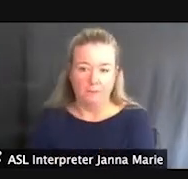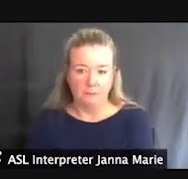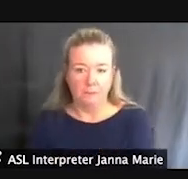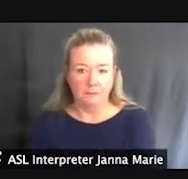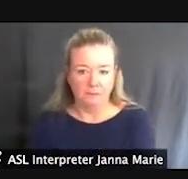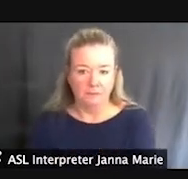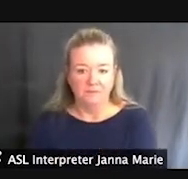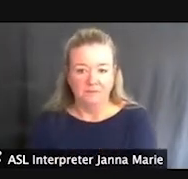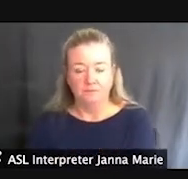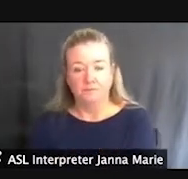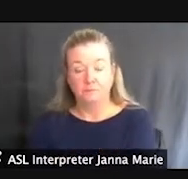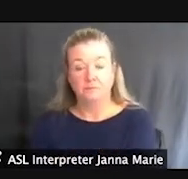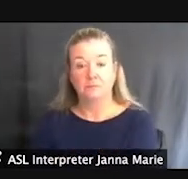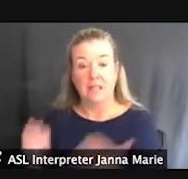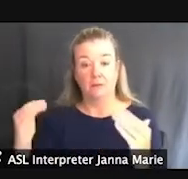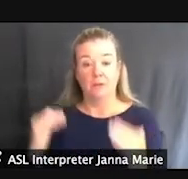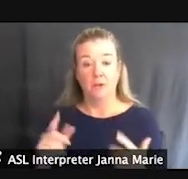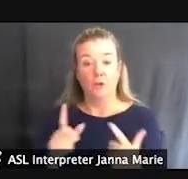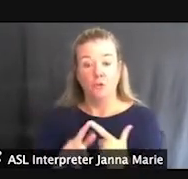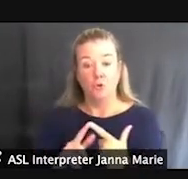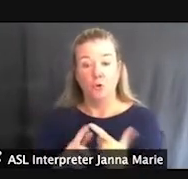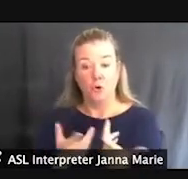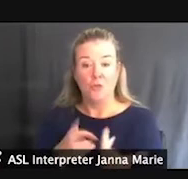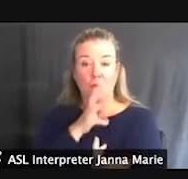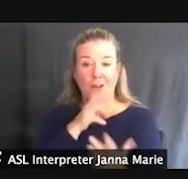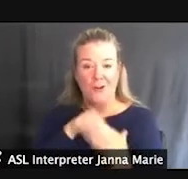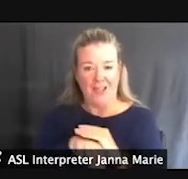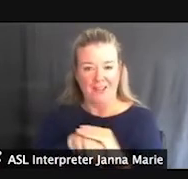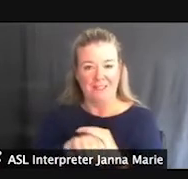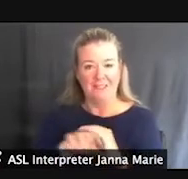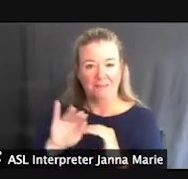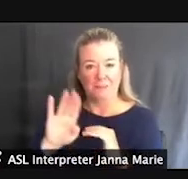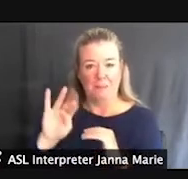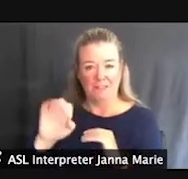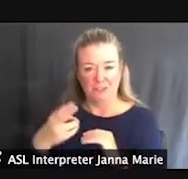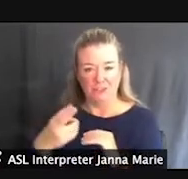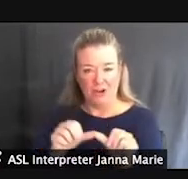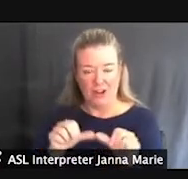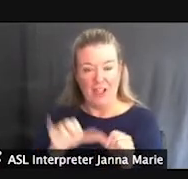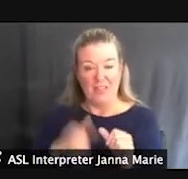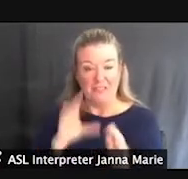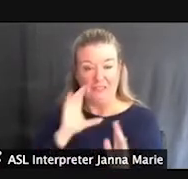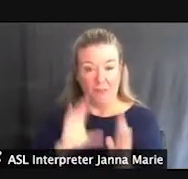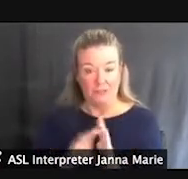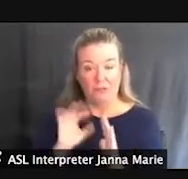Moving down into the kind of the water access beach areas, here's a picture of a method